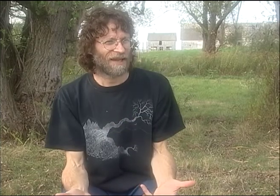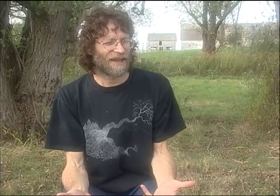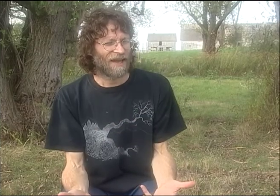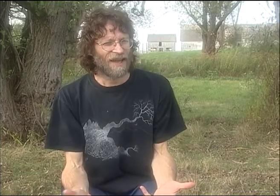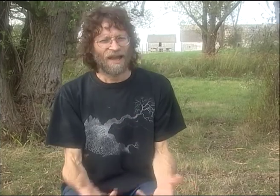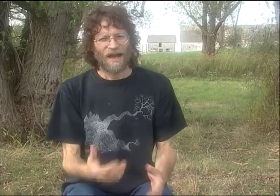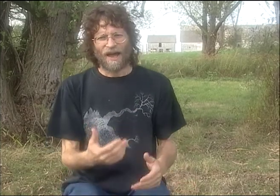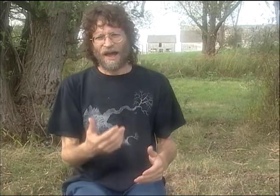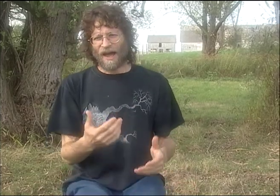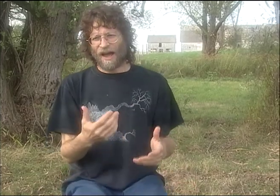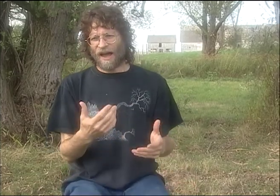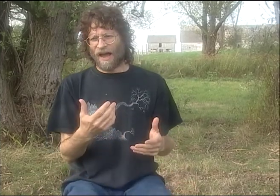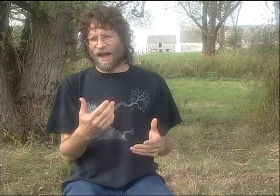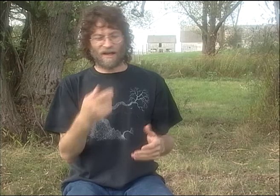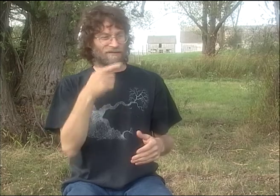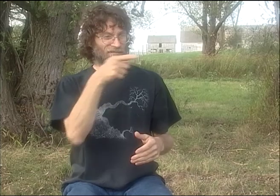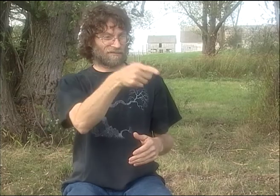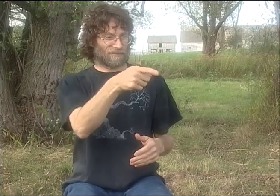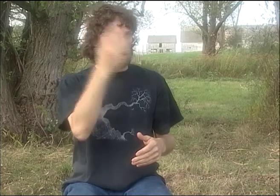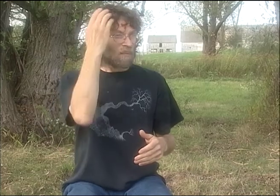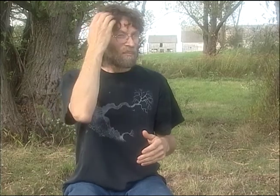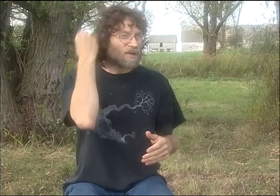WE HAD THIS REALLY FAST CONNECTION CREATIVELY.